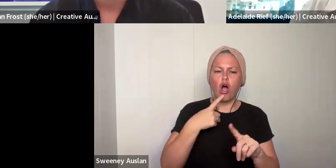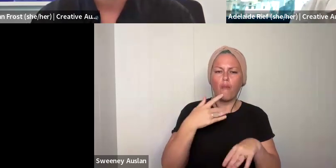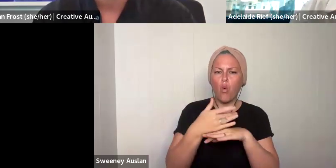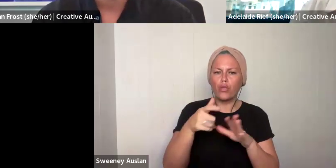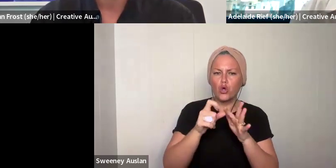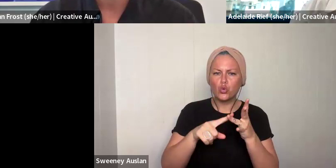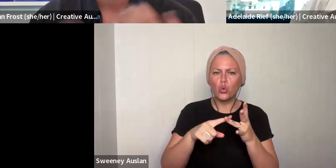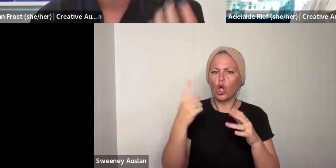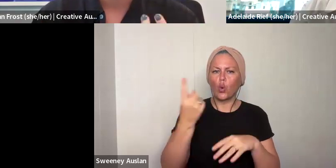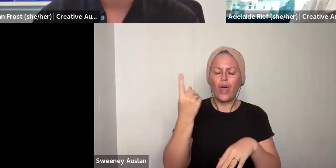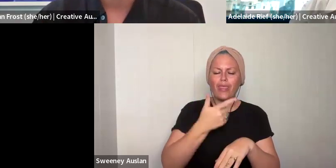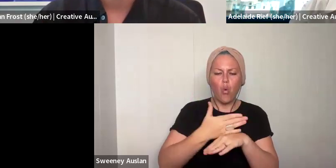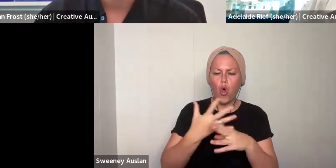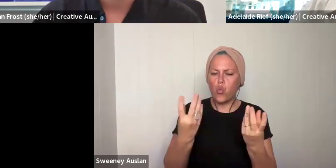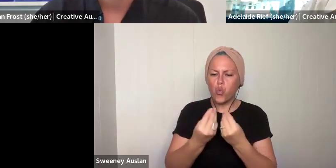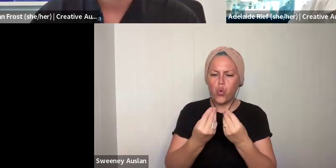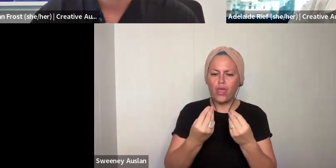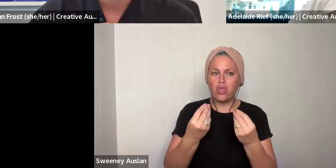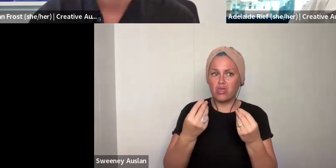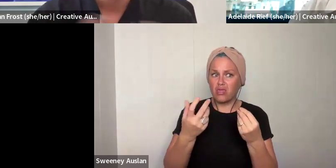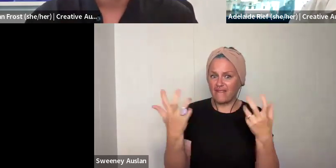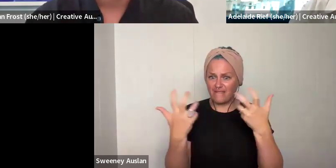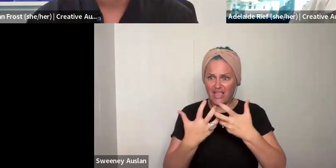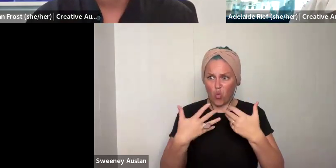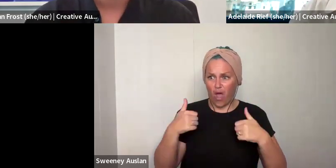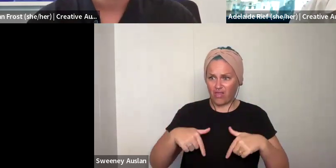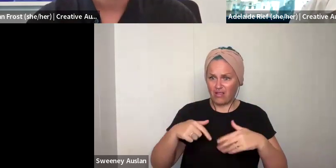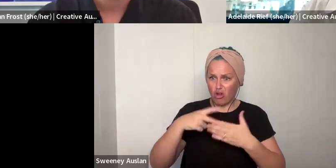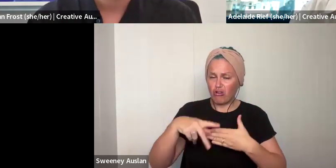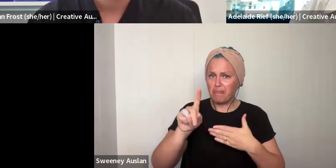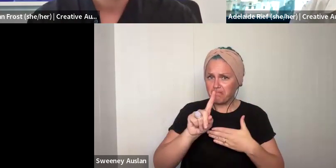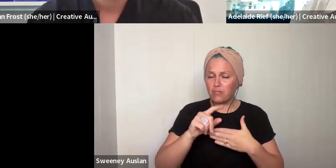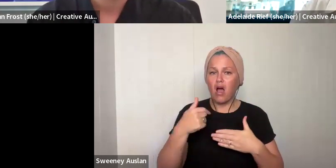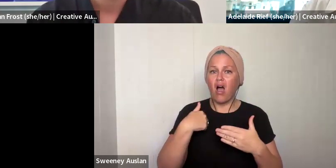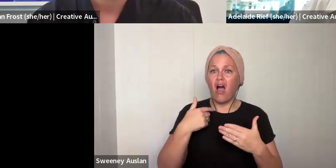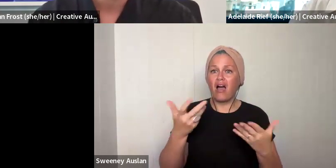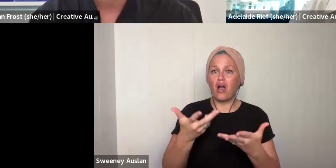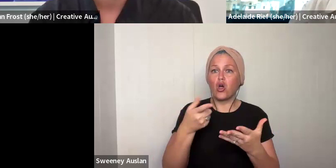working circumstances, the kind of work that they do, and who they are working with, and